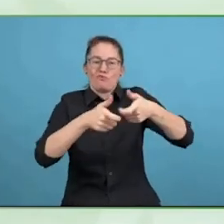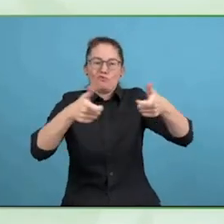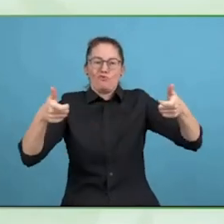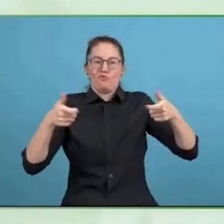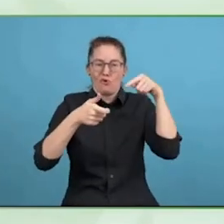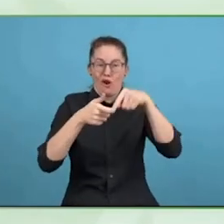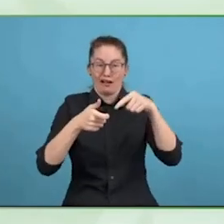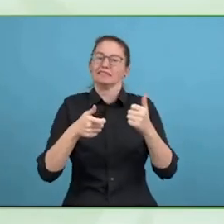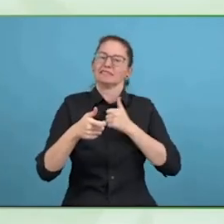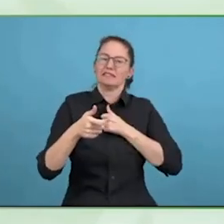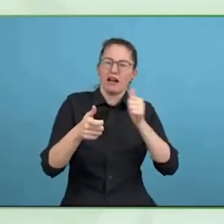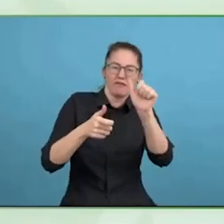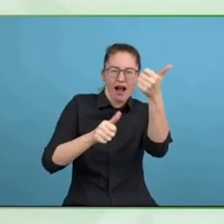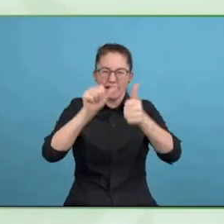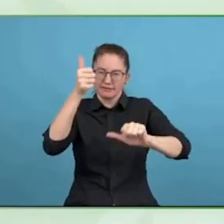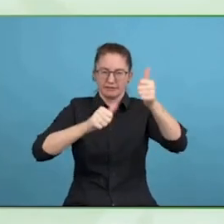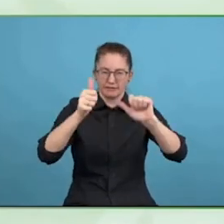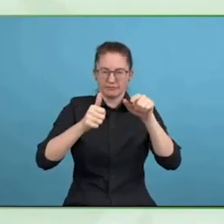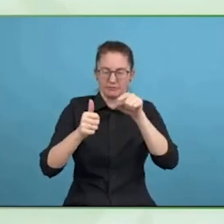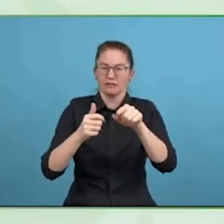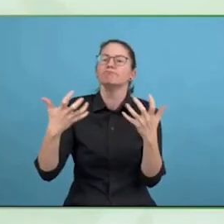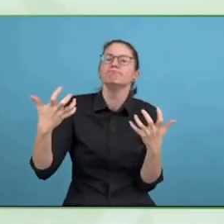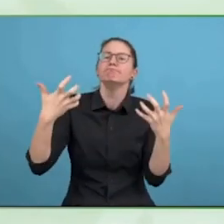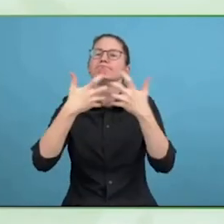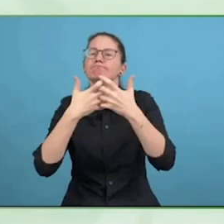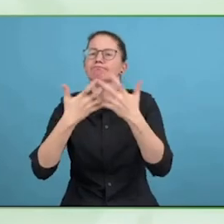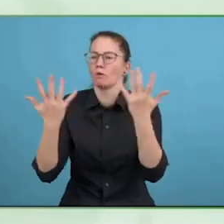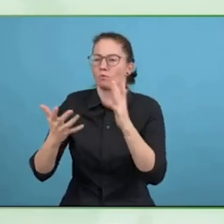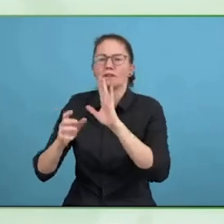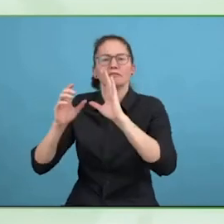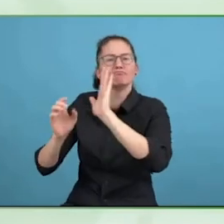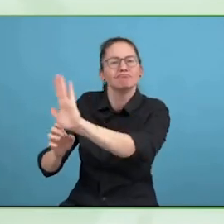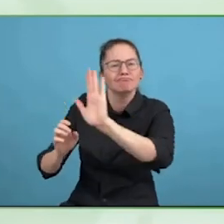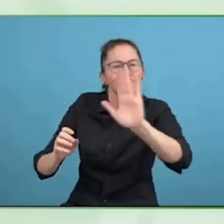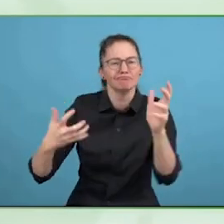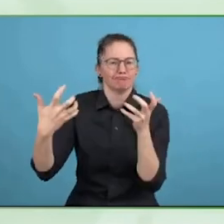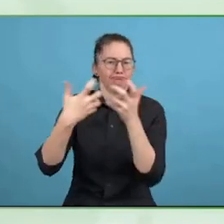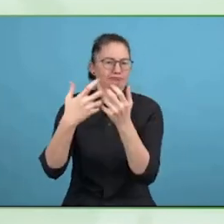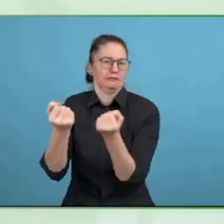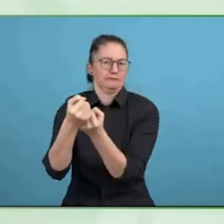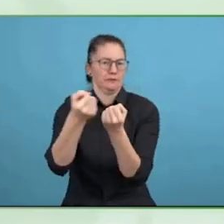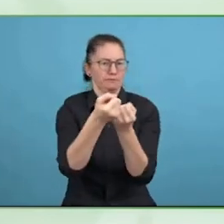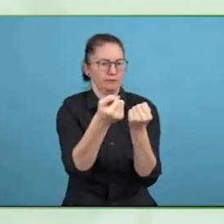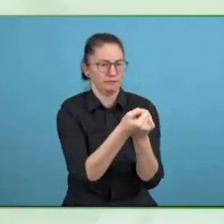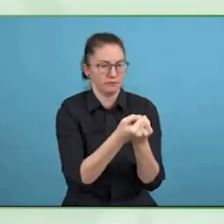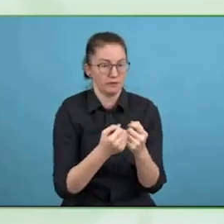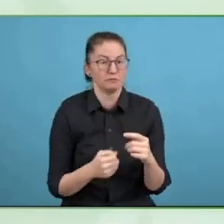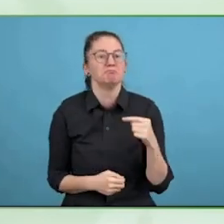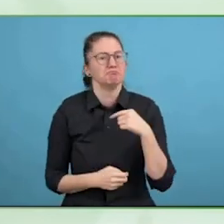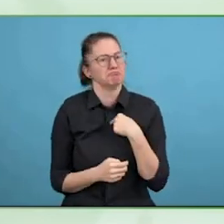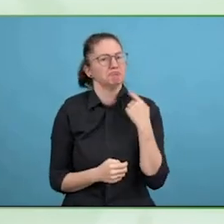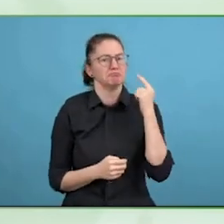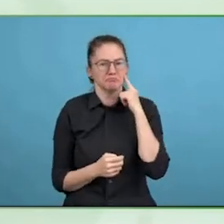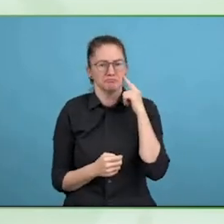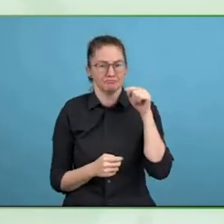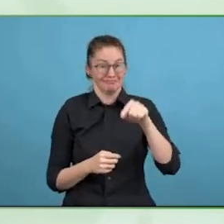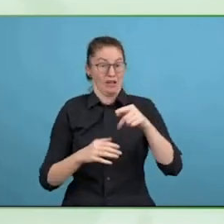revise the self-assessment tool, make it more ambitious and make it